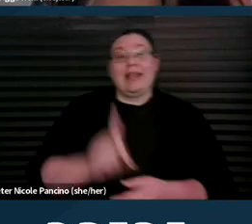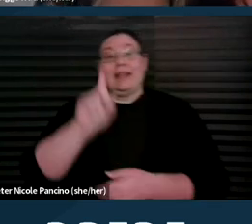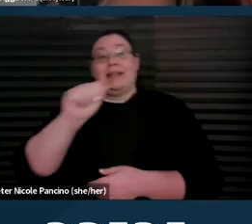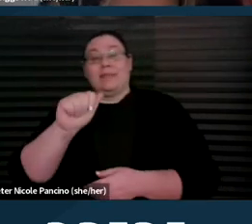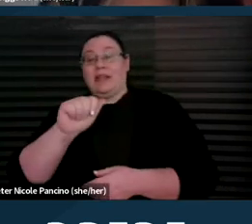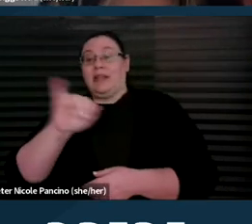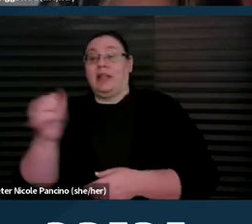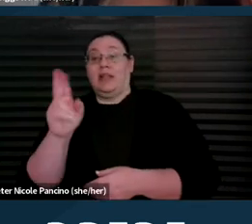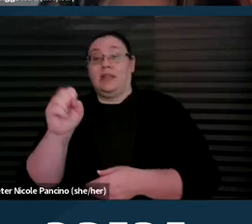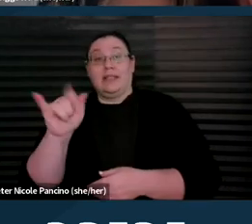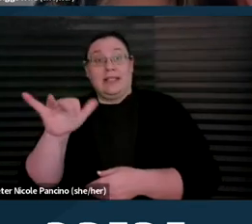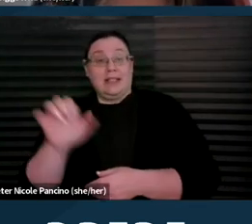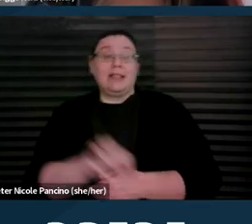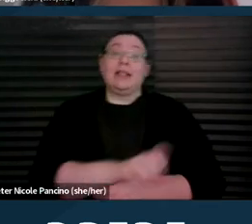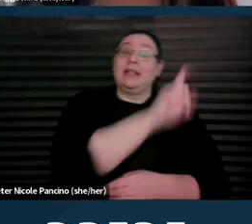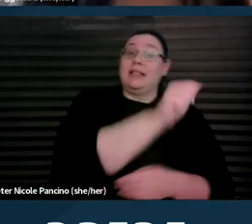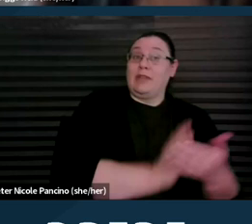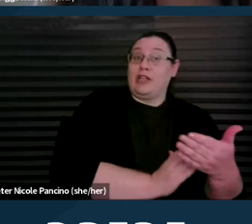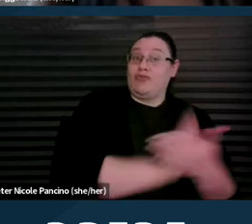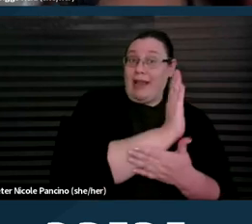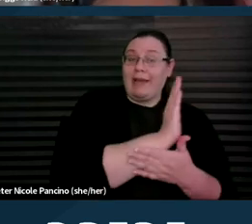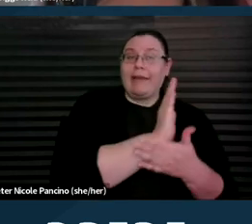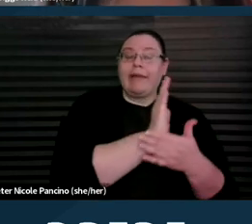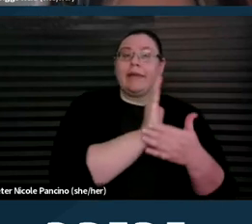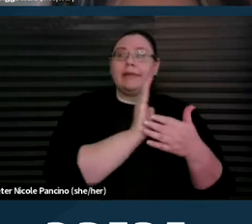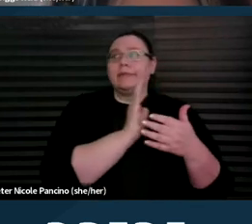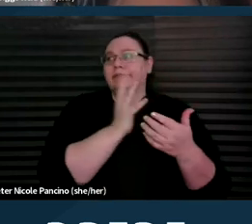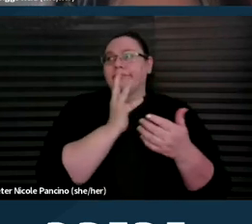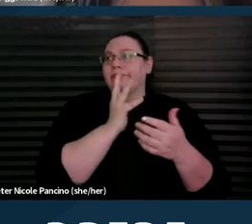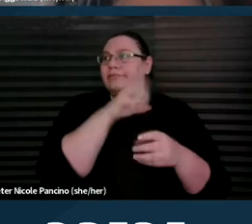disability rights, or some involve like the legal rights